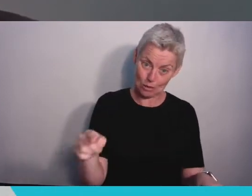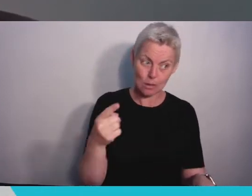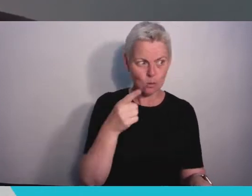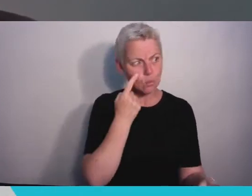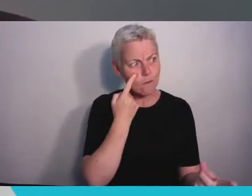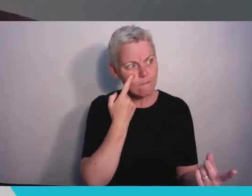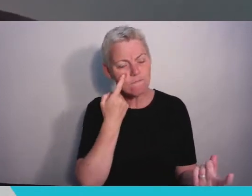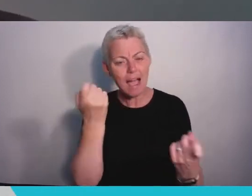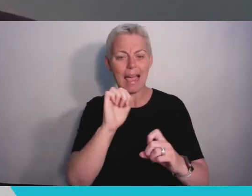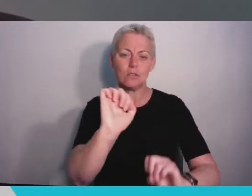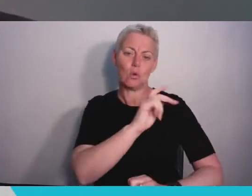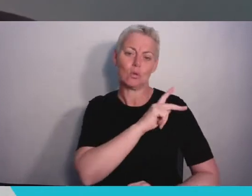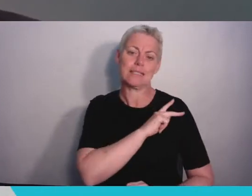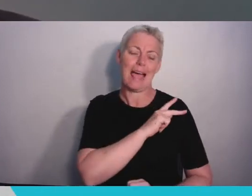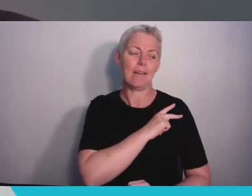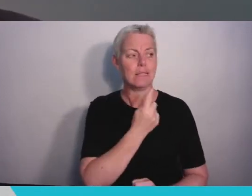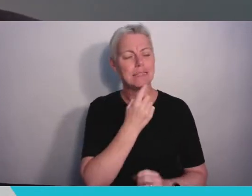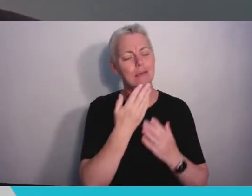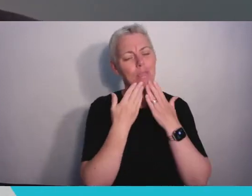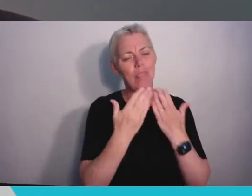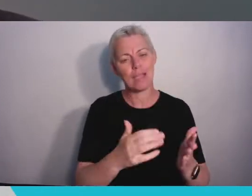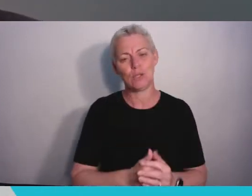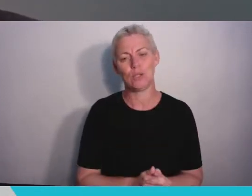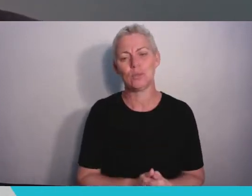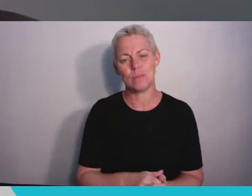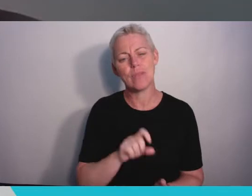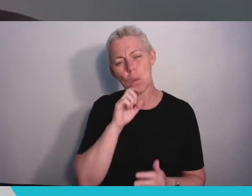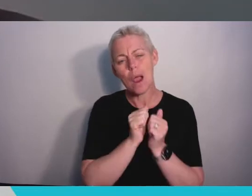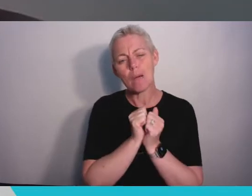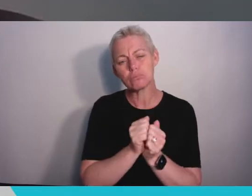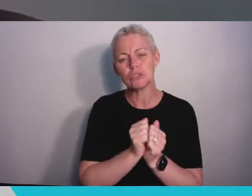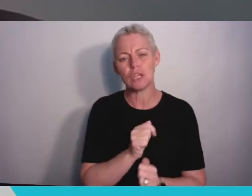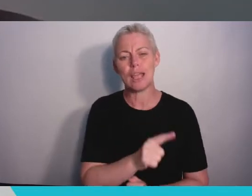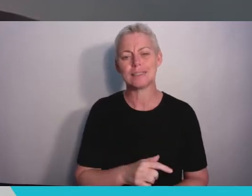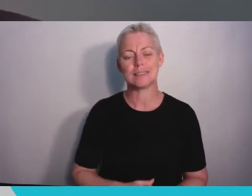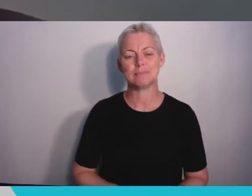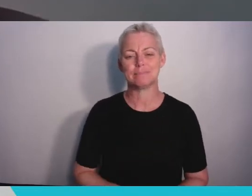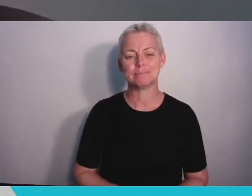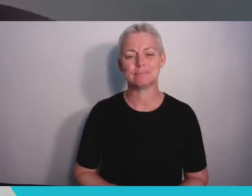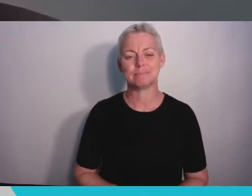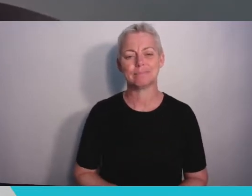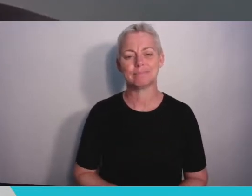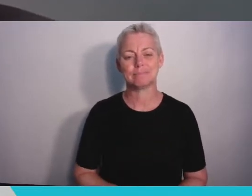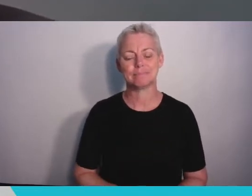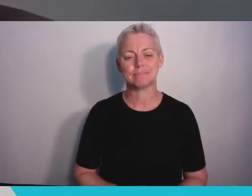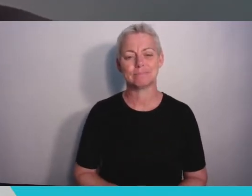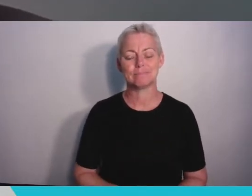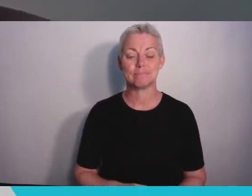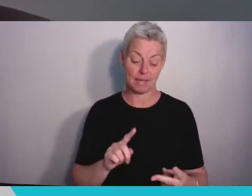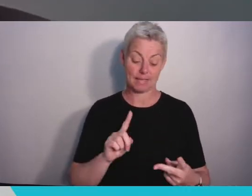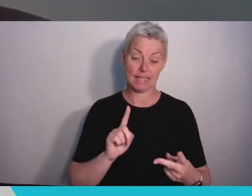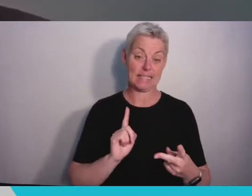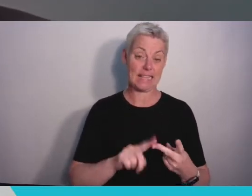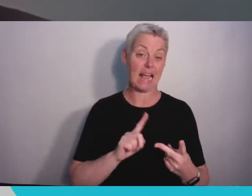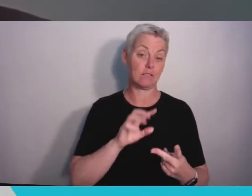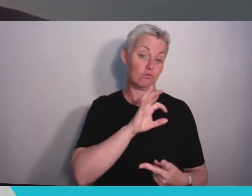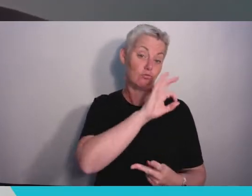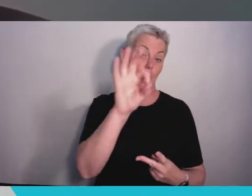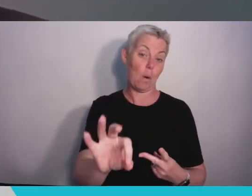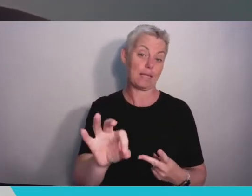I know they'll really appreciate that. My second request, well I'm sure that for many